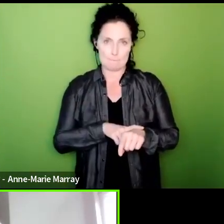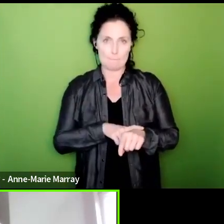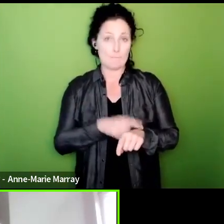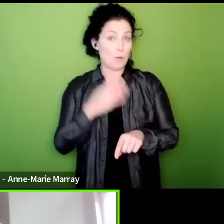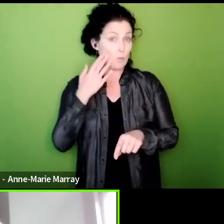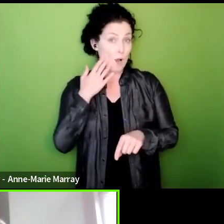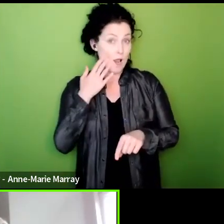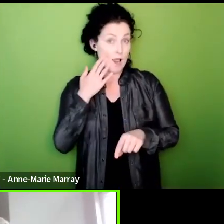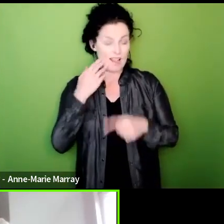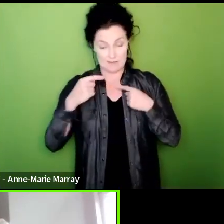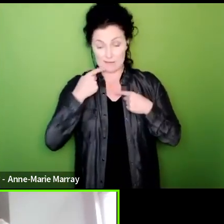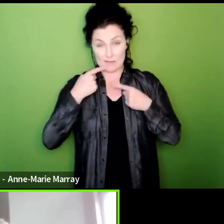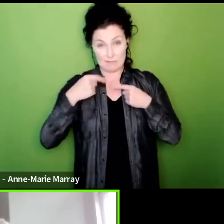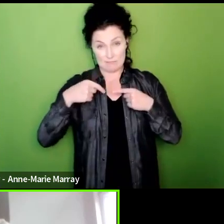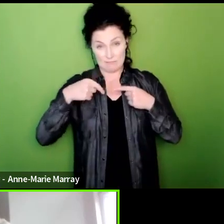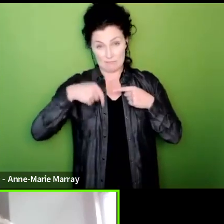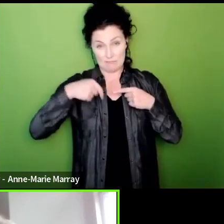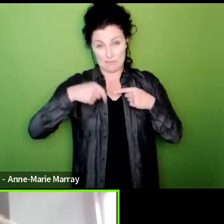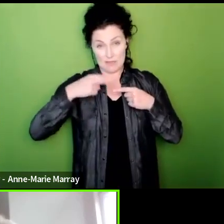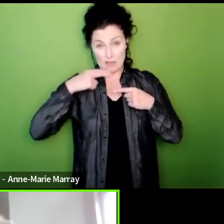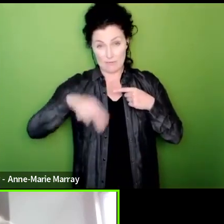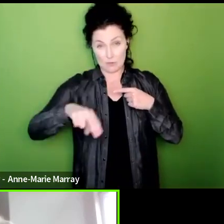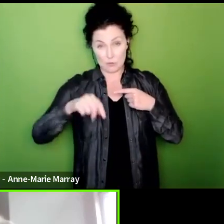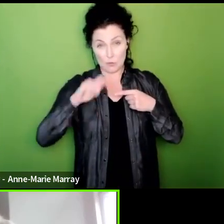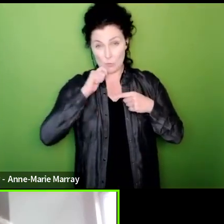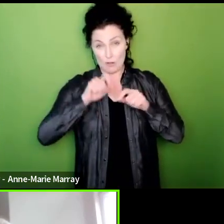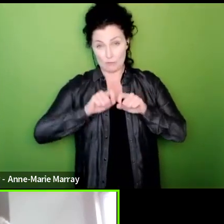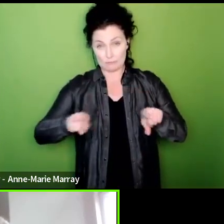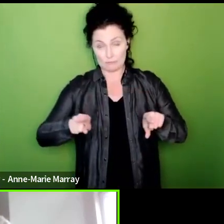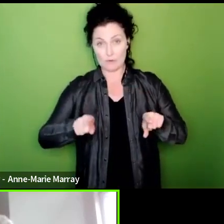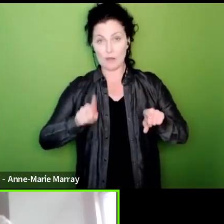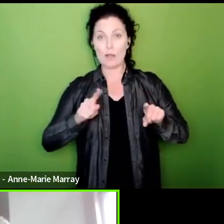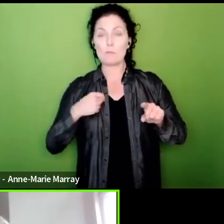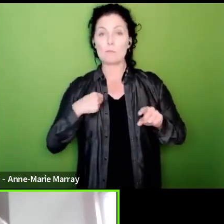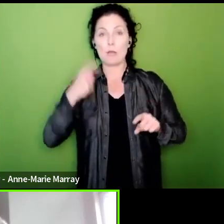course of the afternoon but we felt it was very important that we gave an overall summary of the